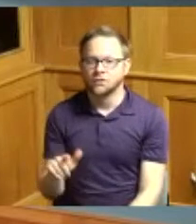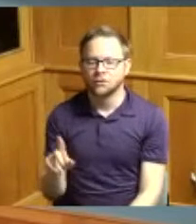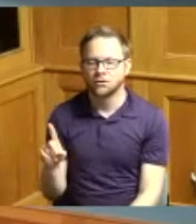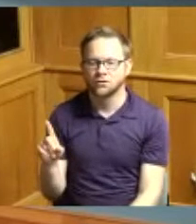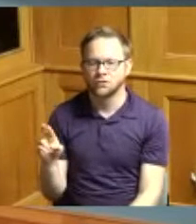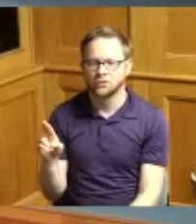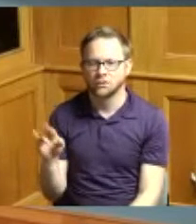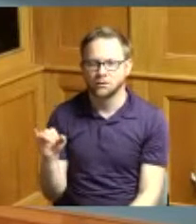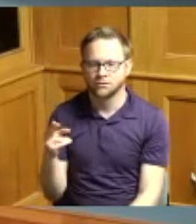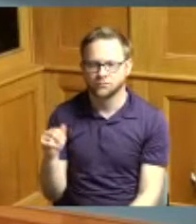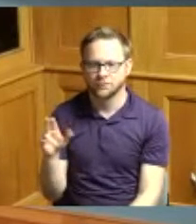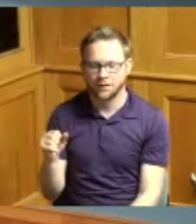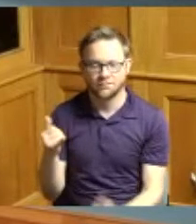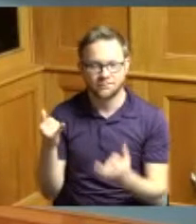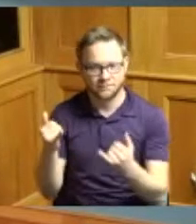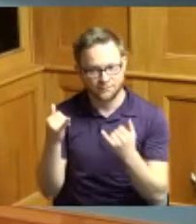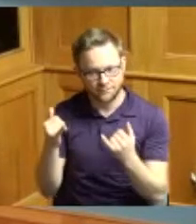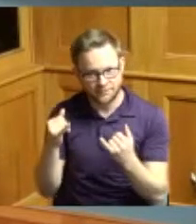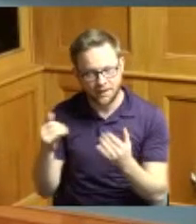it's my honor to bring forward Jamal Boyd